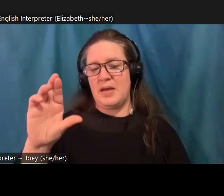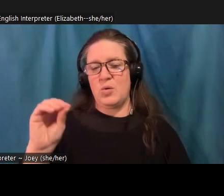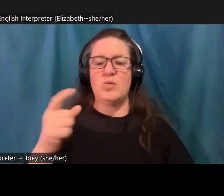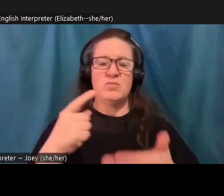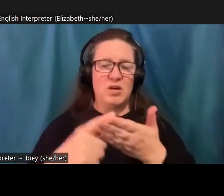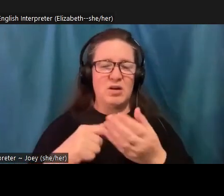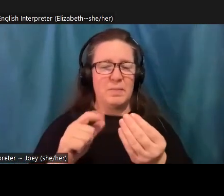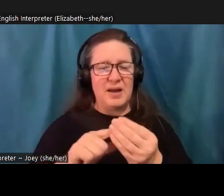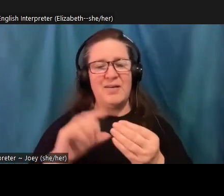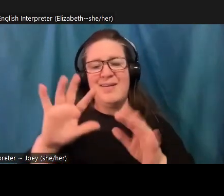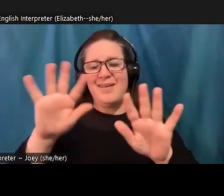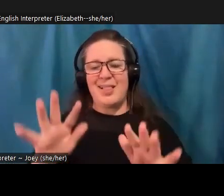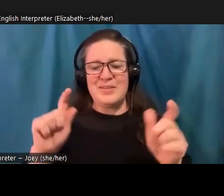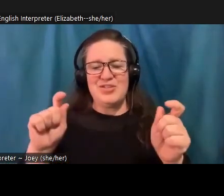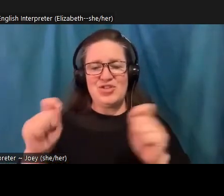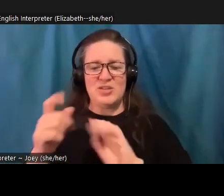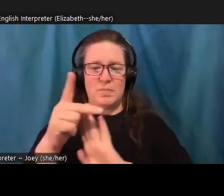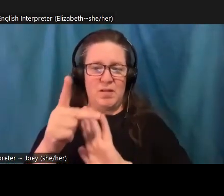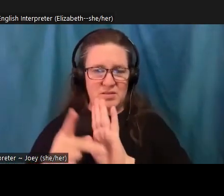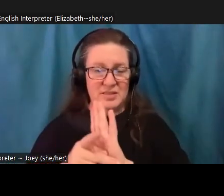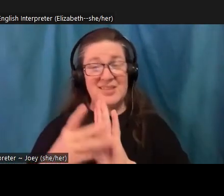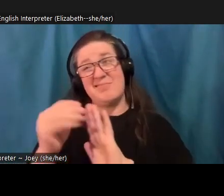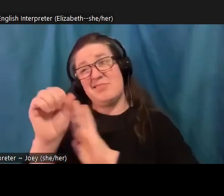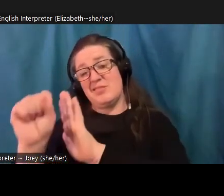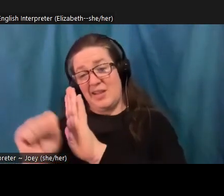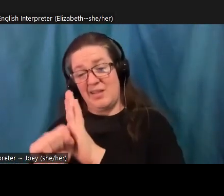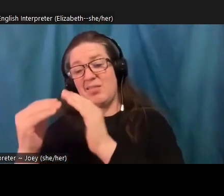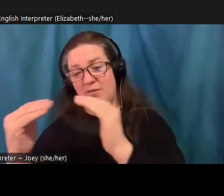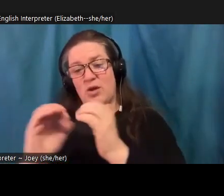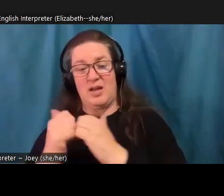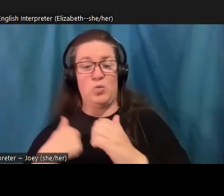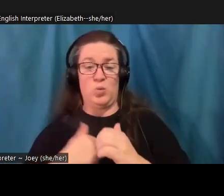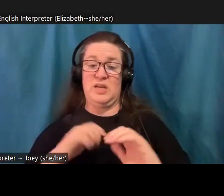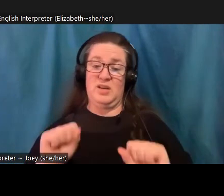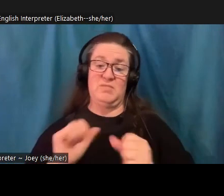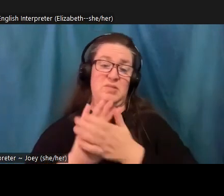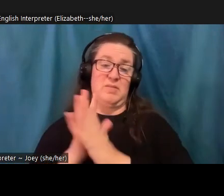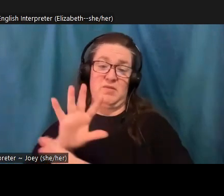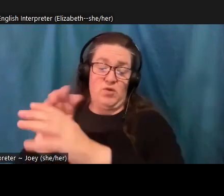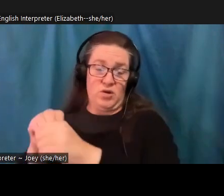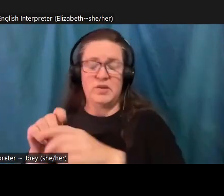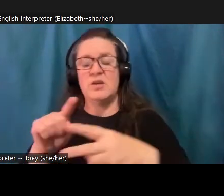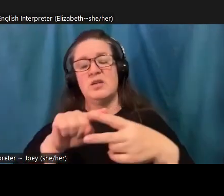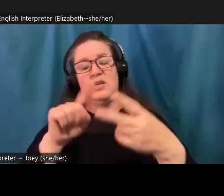level and how we can all get involved around that. And then also, we have a student smaller student based version of the